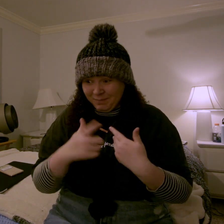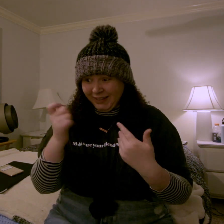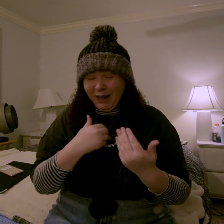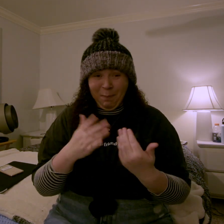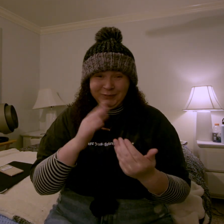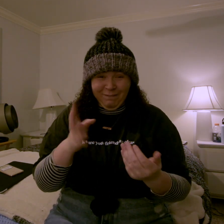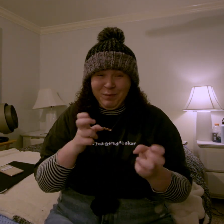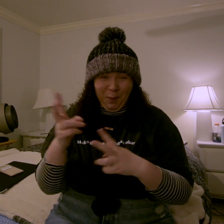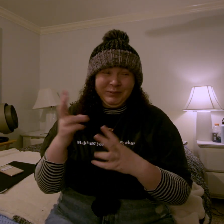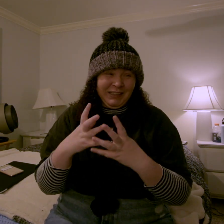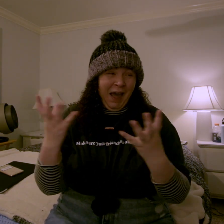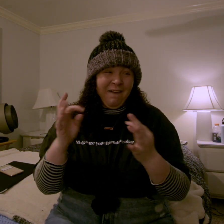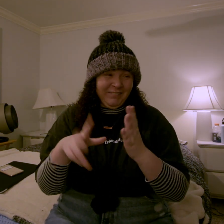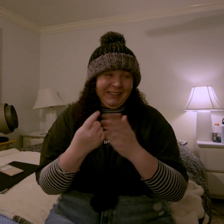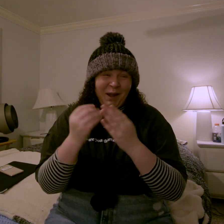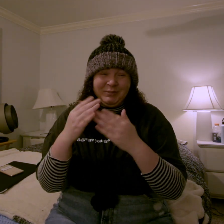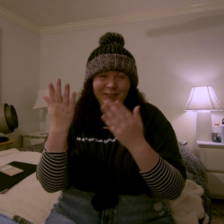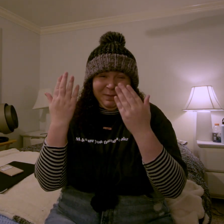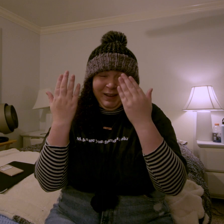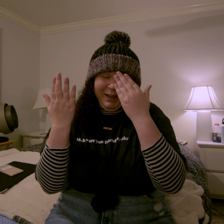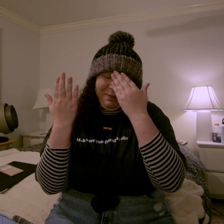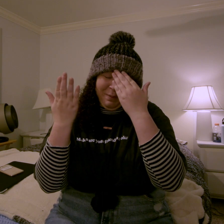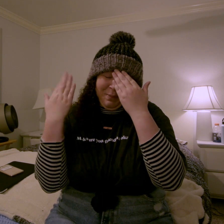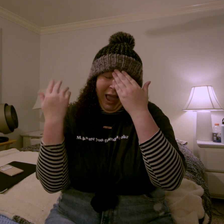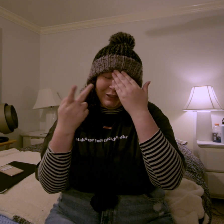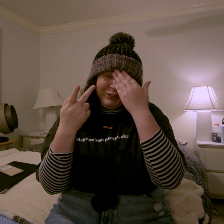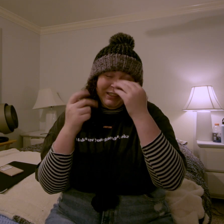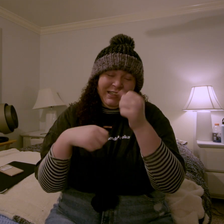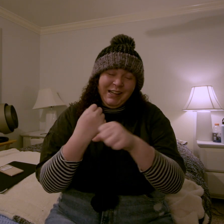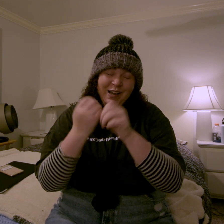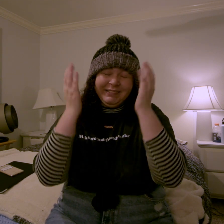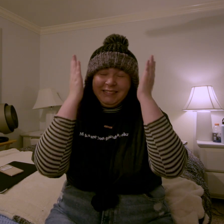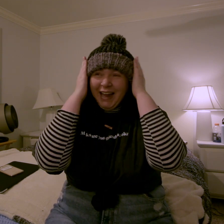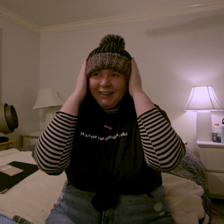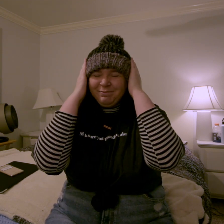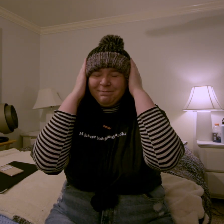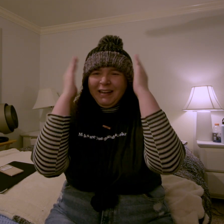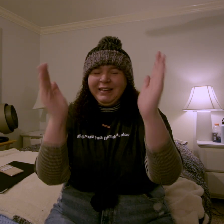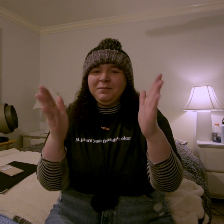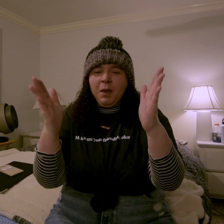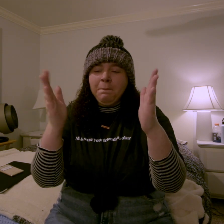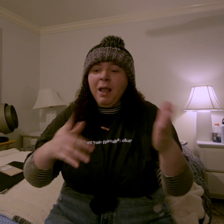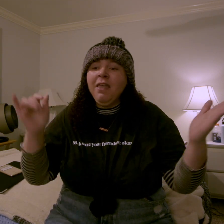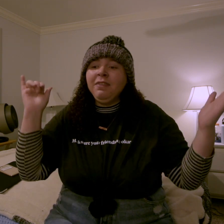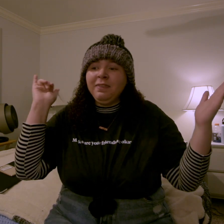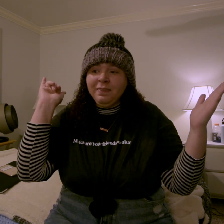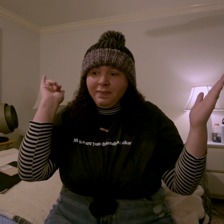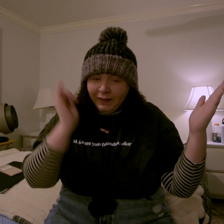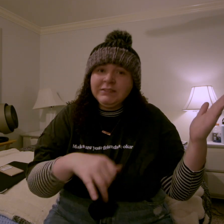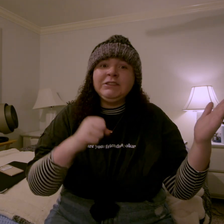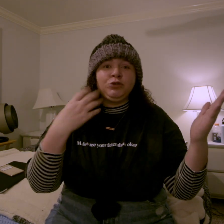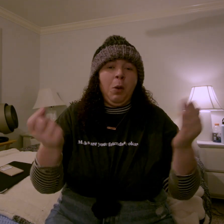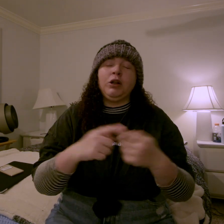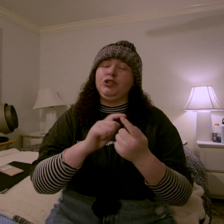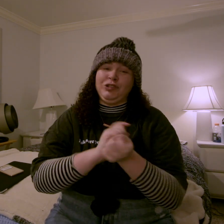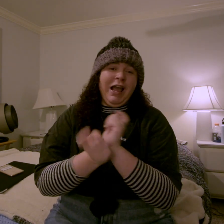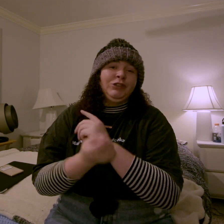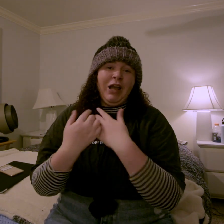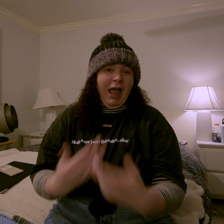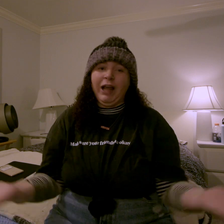because i almost never posted much in the past year but that's going to change